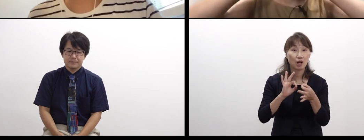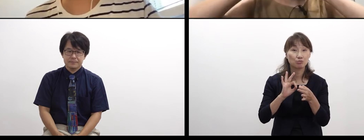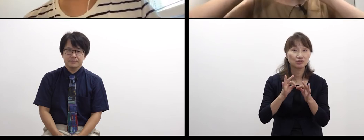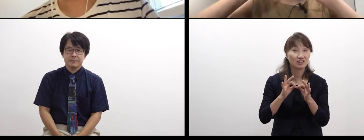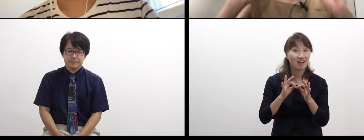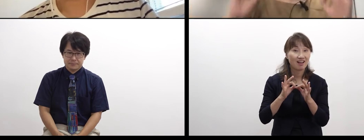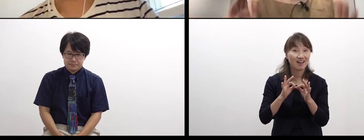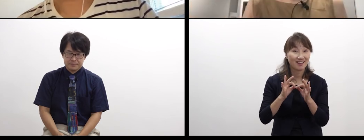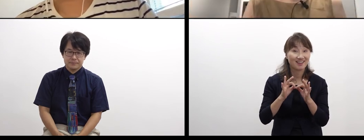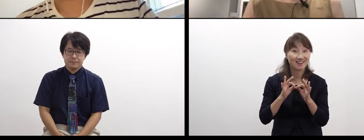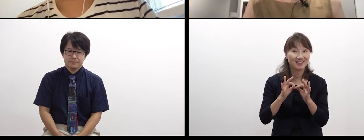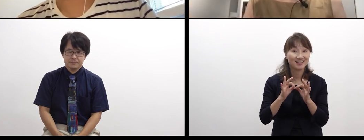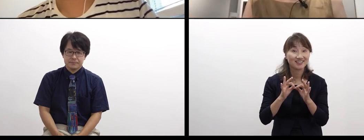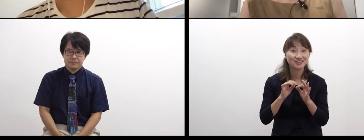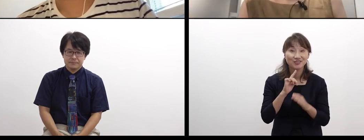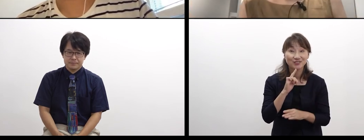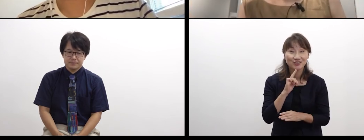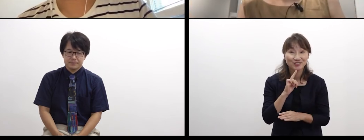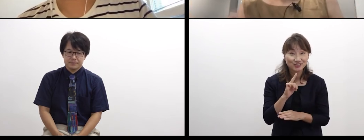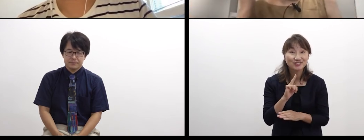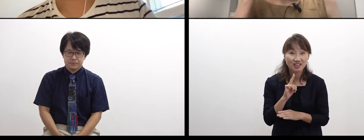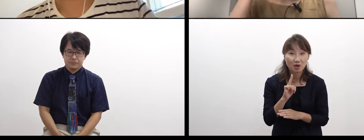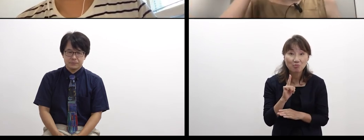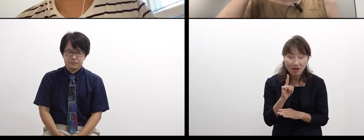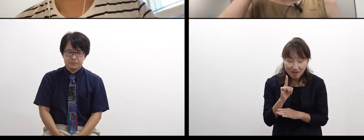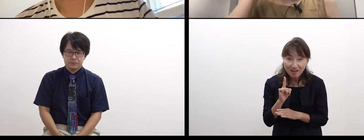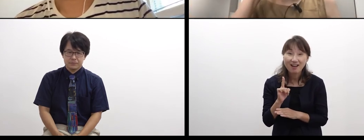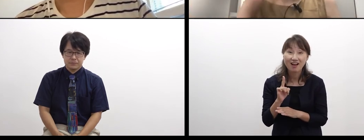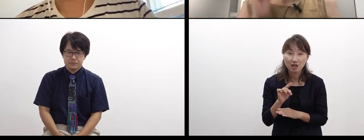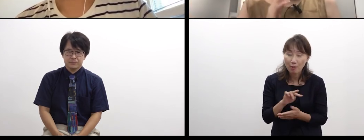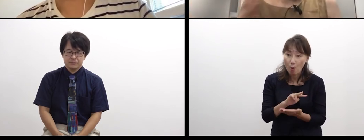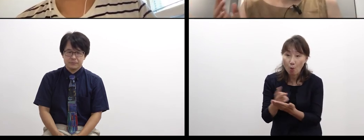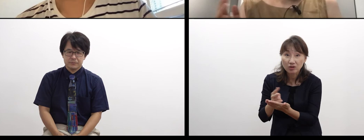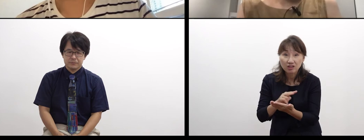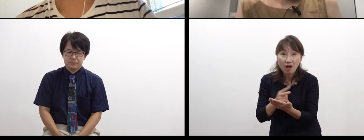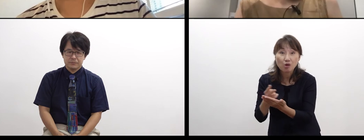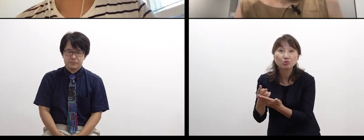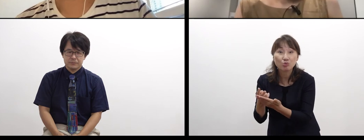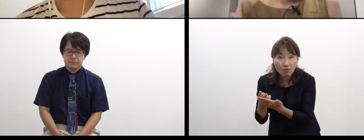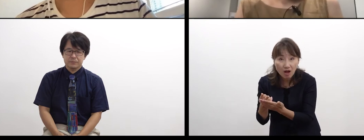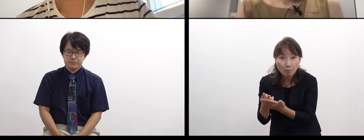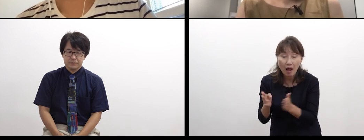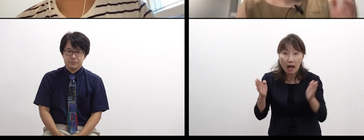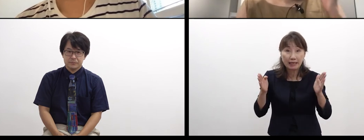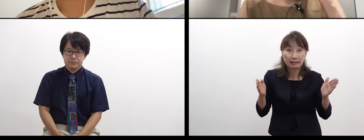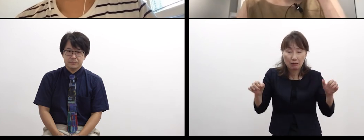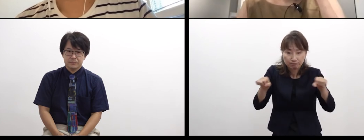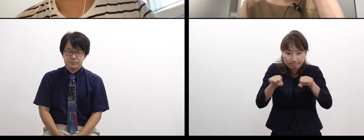or stand between someone and another, or as a translator. But, at the same time,